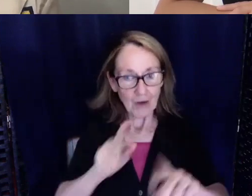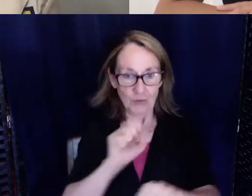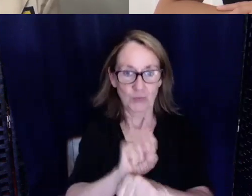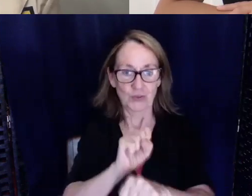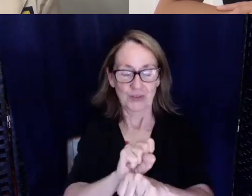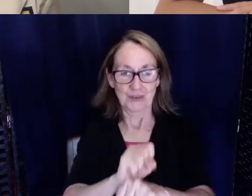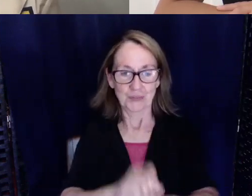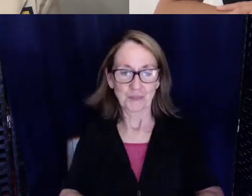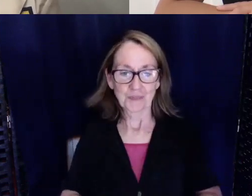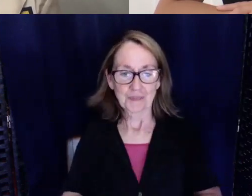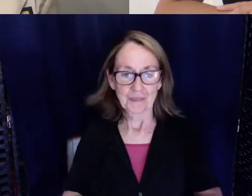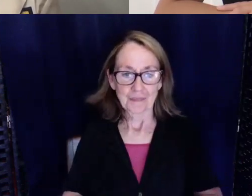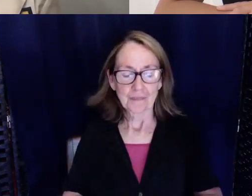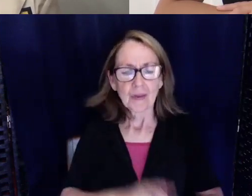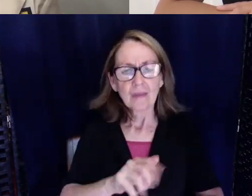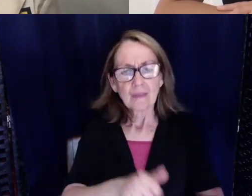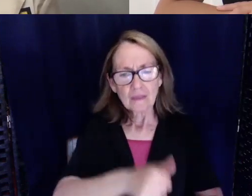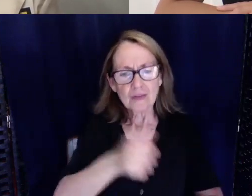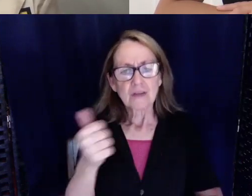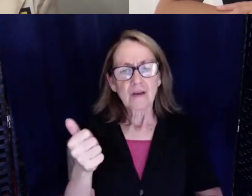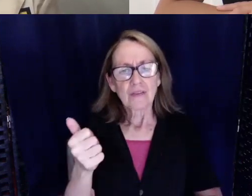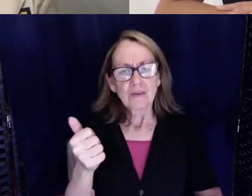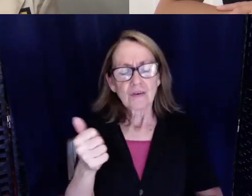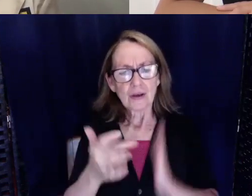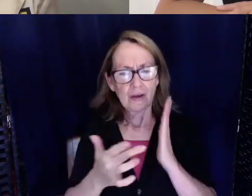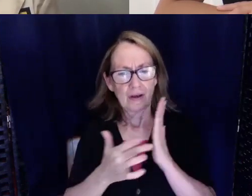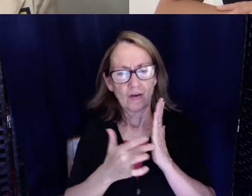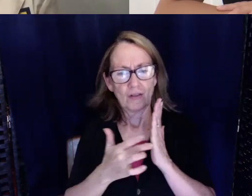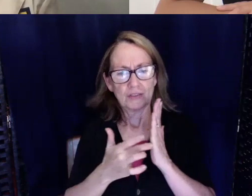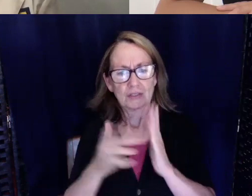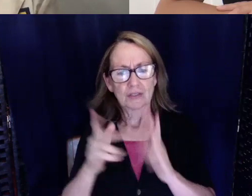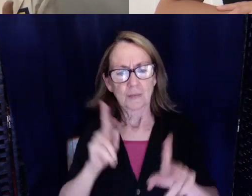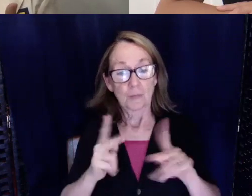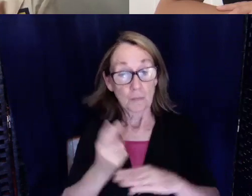There are other technologies that people use. Some people use a sign language interpreter.